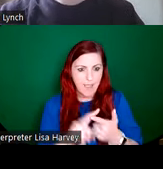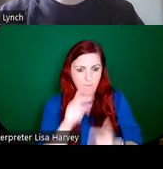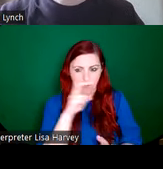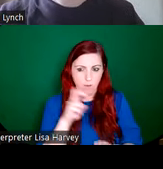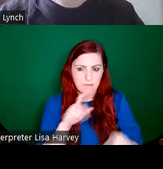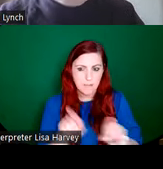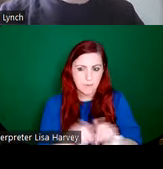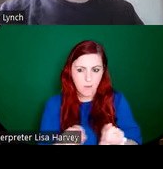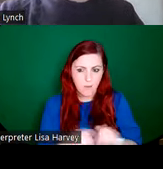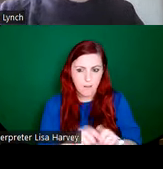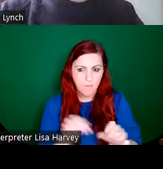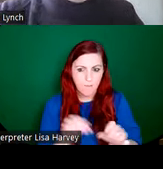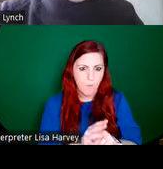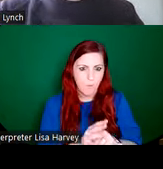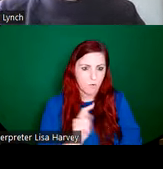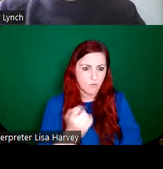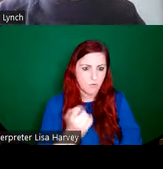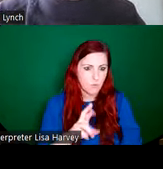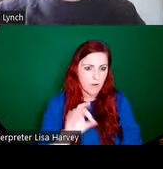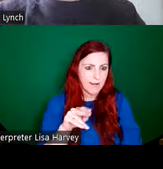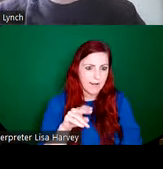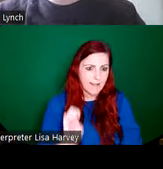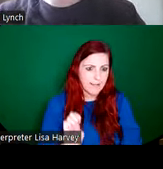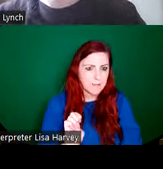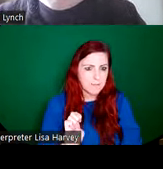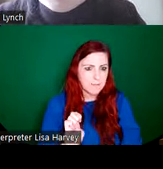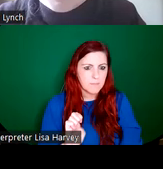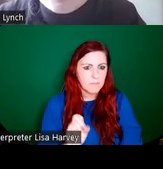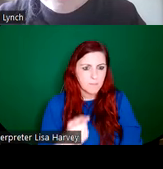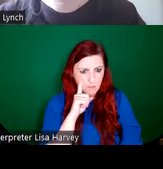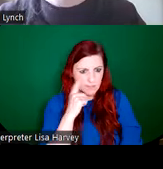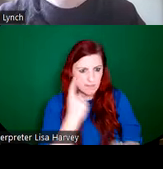artists of An Túr Ghloine. And so we can see in the An Túr Ghloine archive